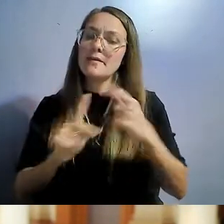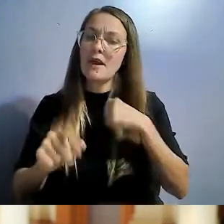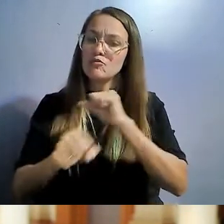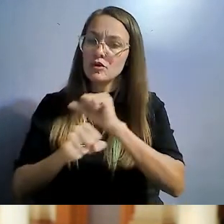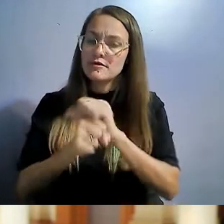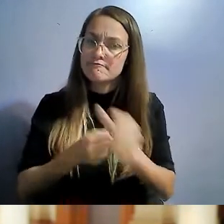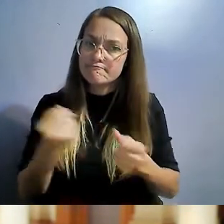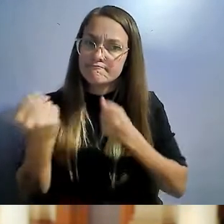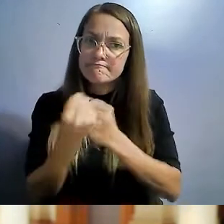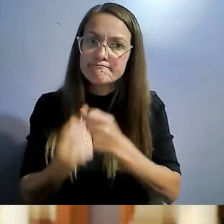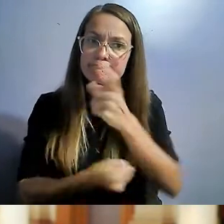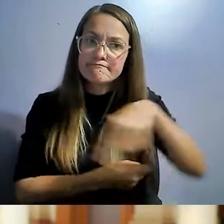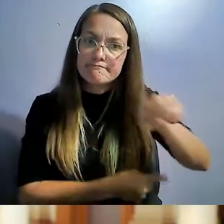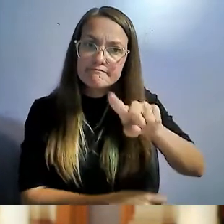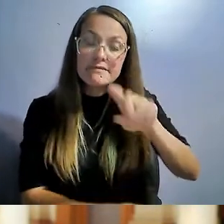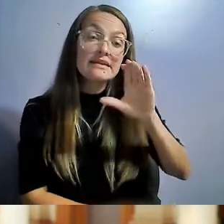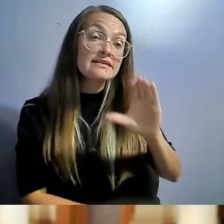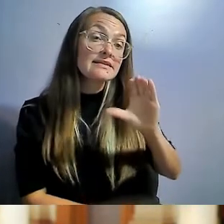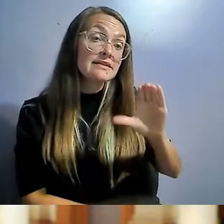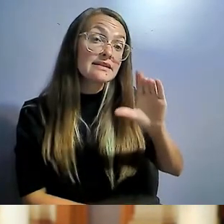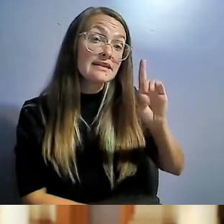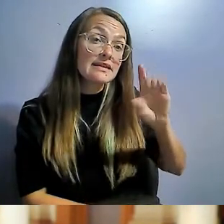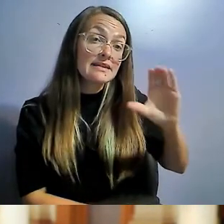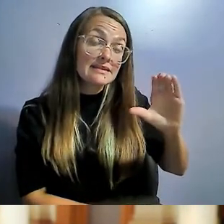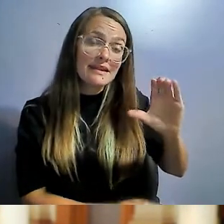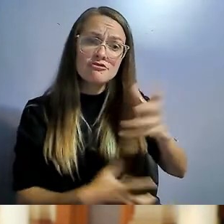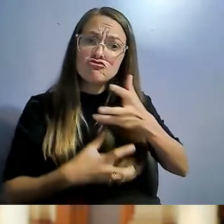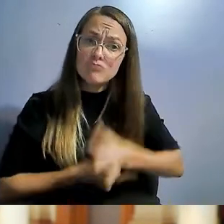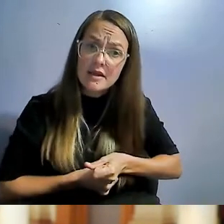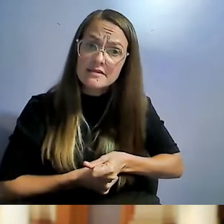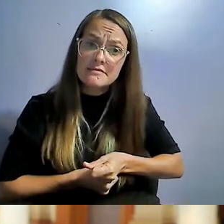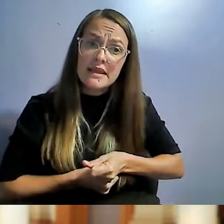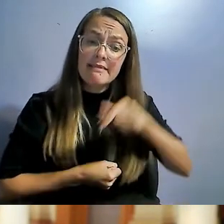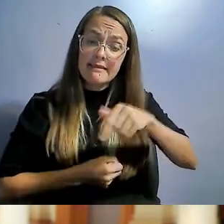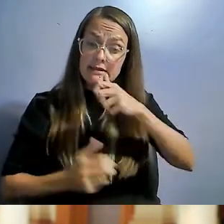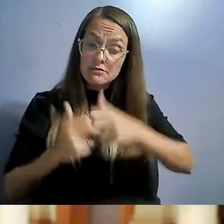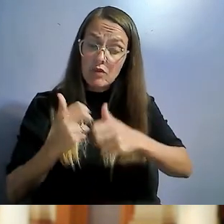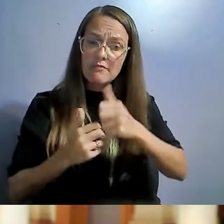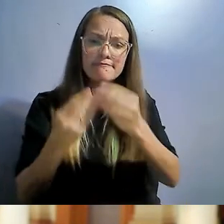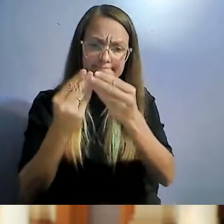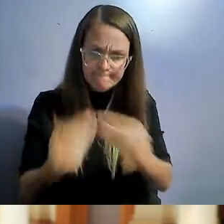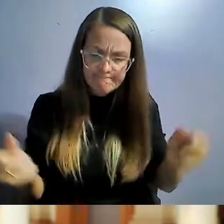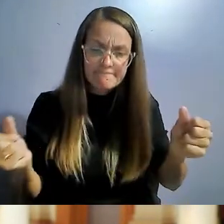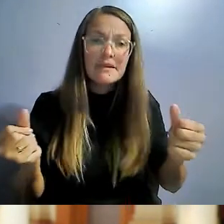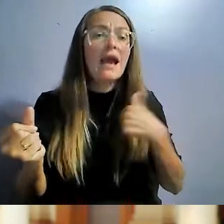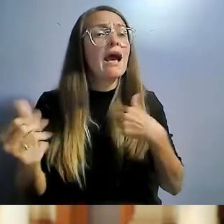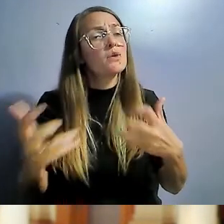CCDC was entrusting me to fix this problem. We've wanted to fix it right.